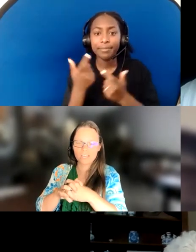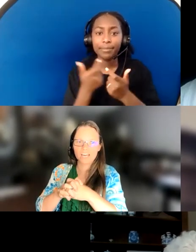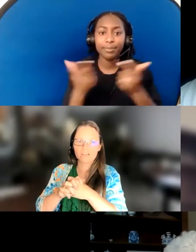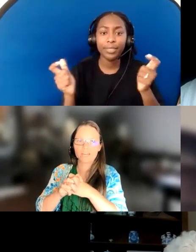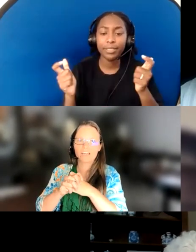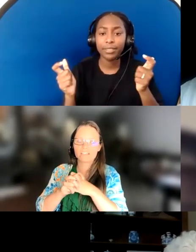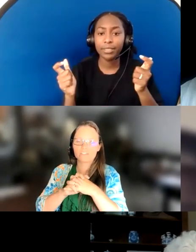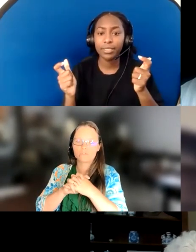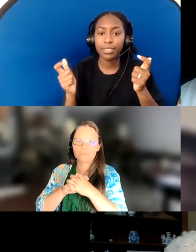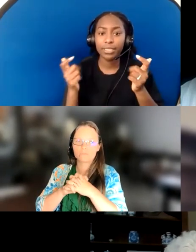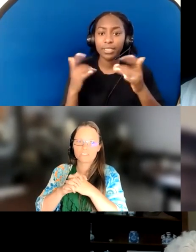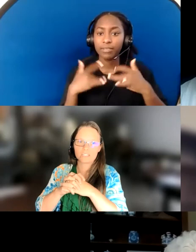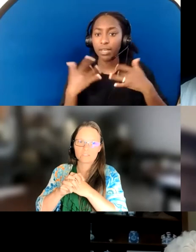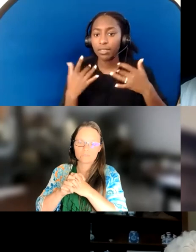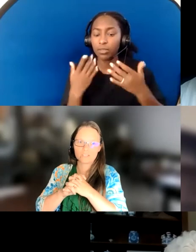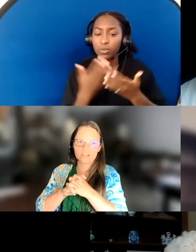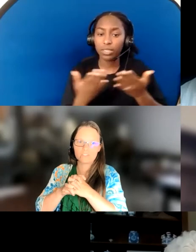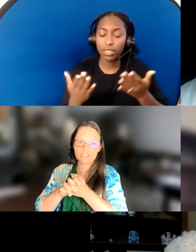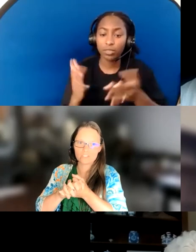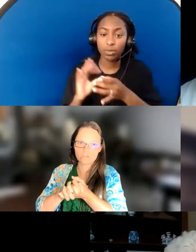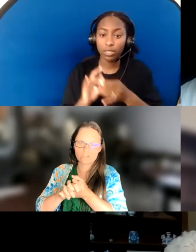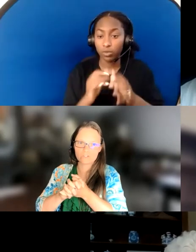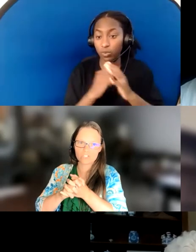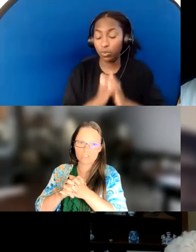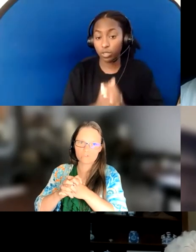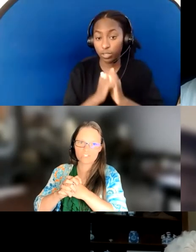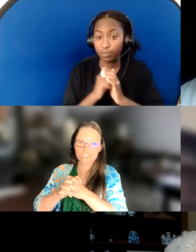I would highly encourage people to connect with the Calvin Institute of Christian Worship.